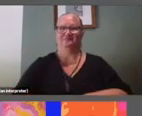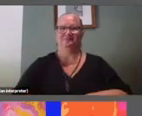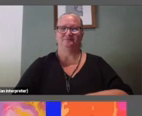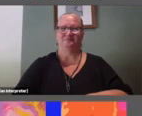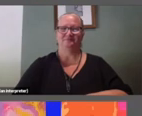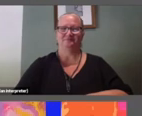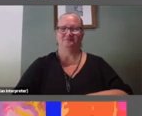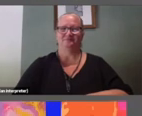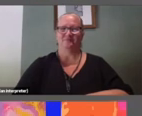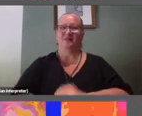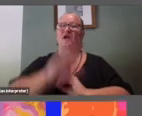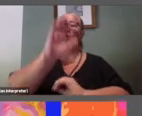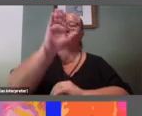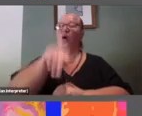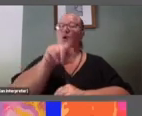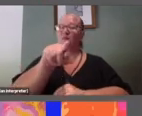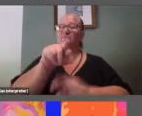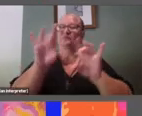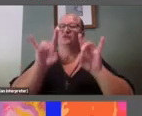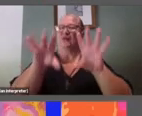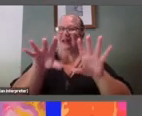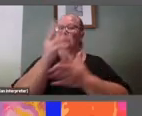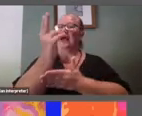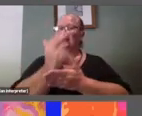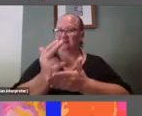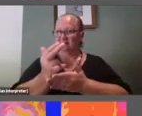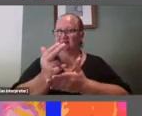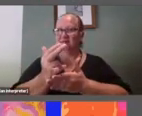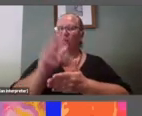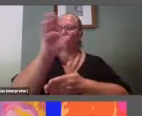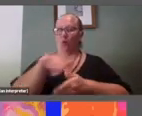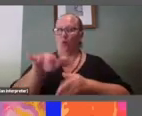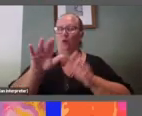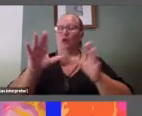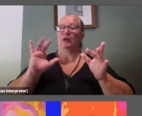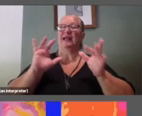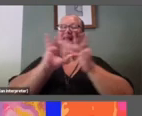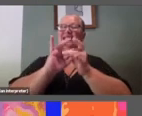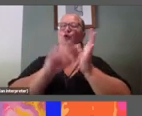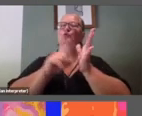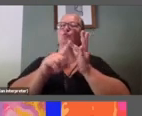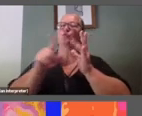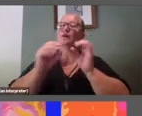All of these are Australian artists, and all of them connected to Brisbane in one way or another.